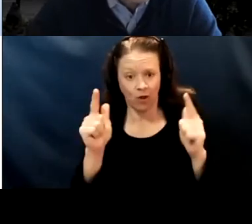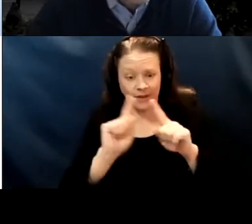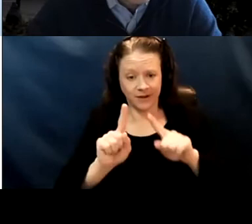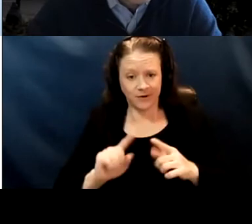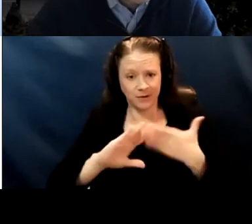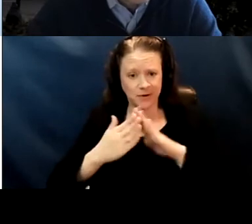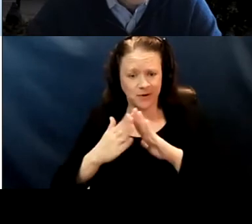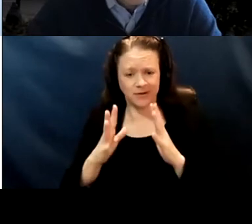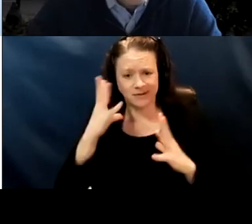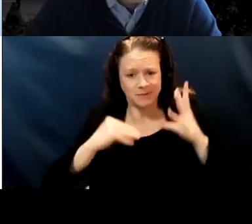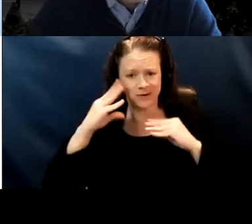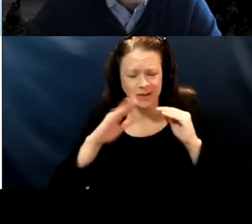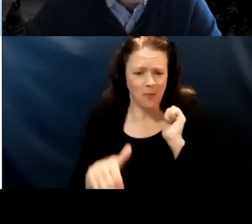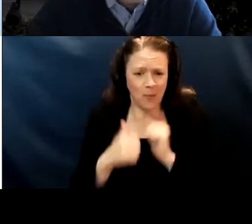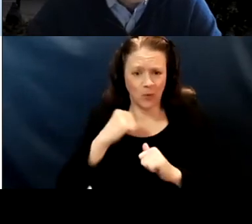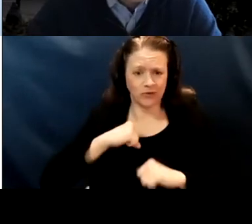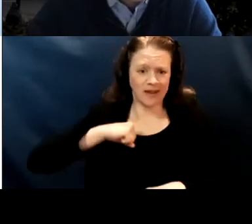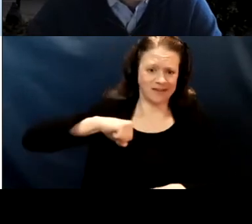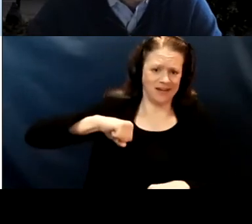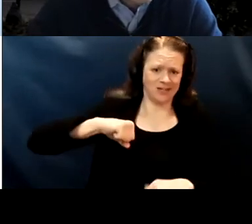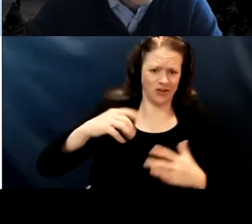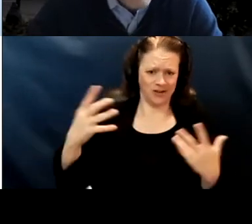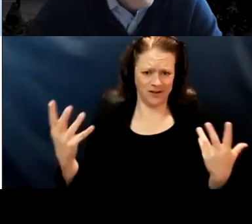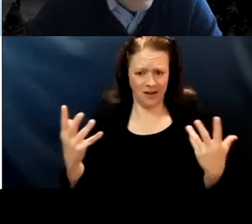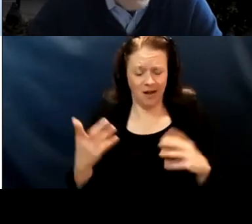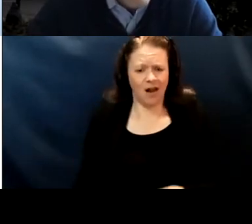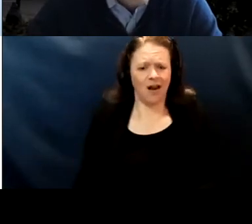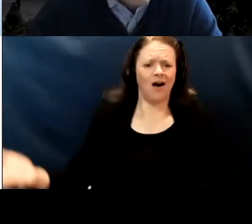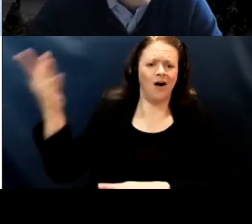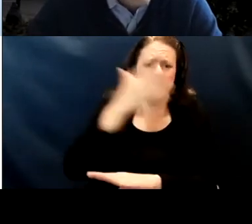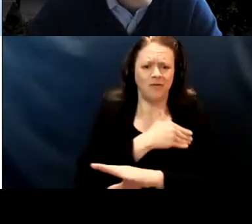had experiencing the most hesitation long before April.